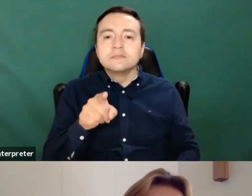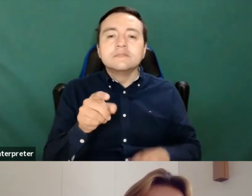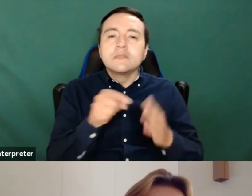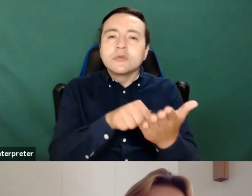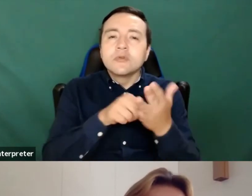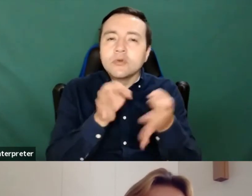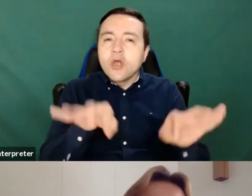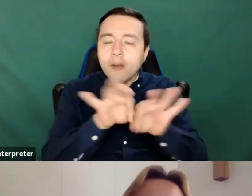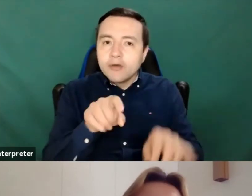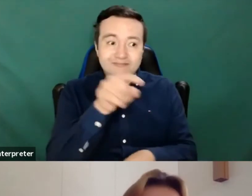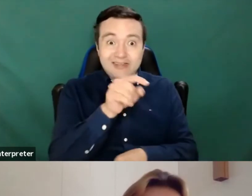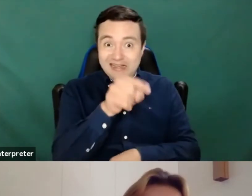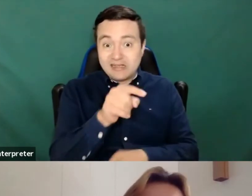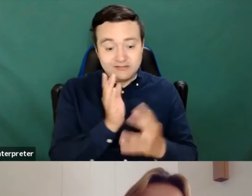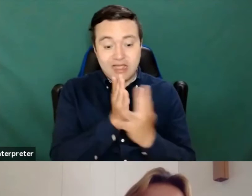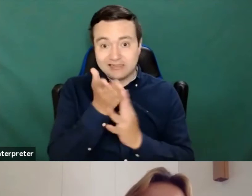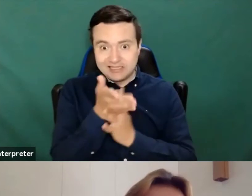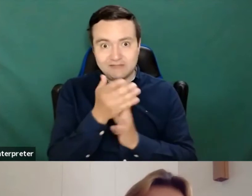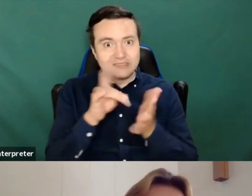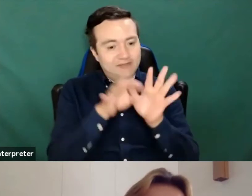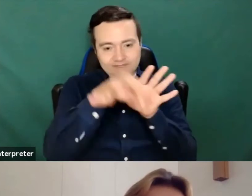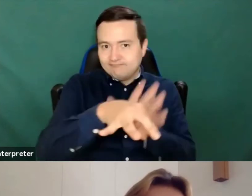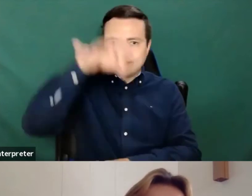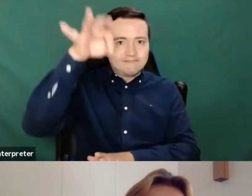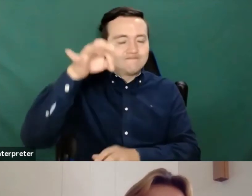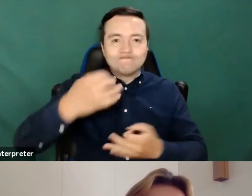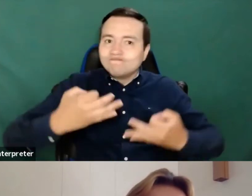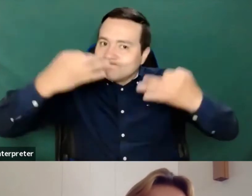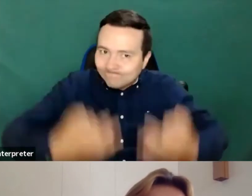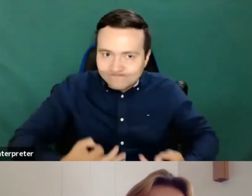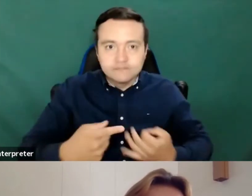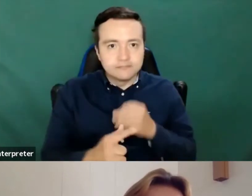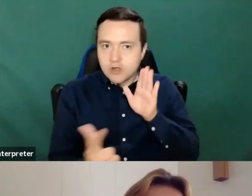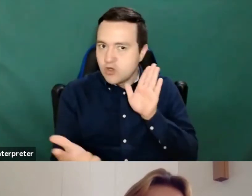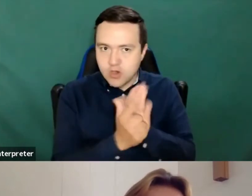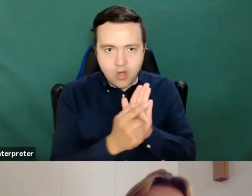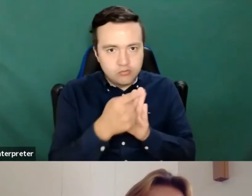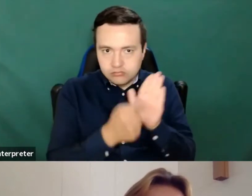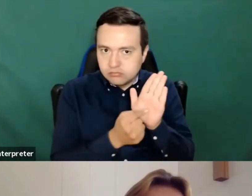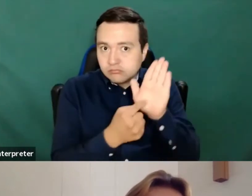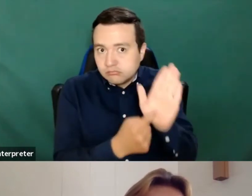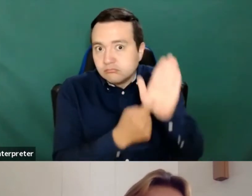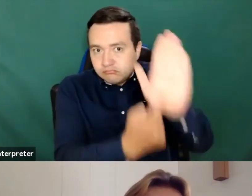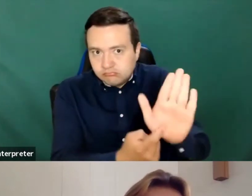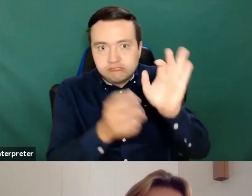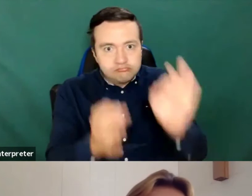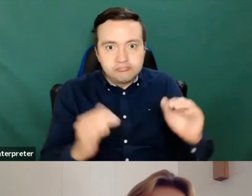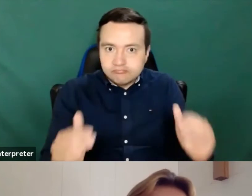topic, because it is the law. So that gives it all the gravitas and all the credibility that comes with it.